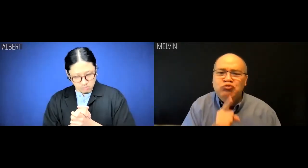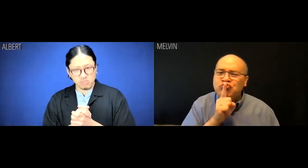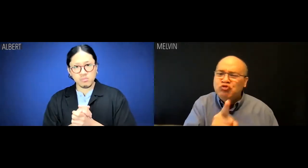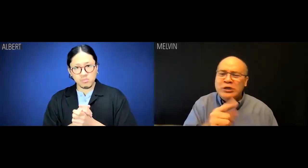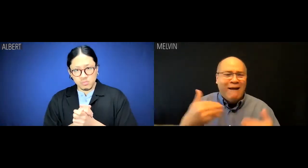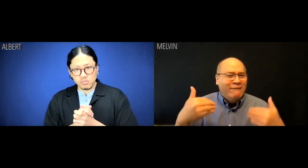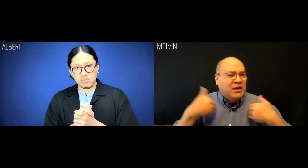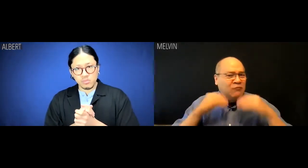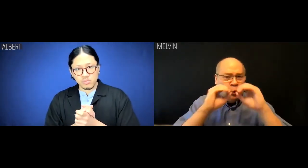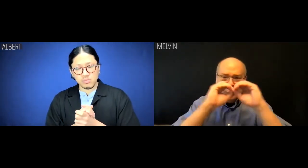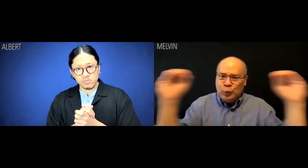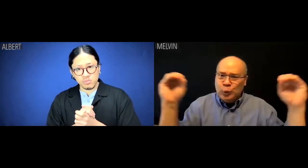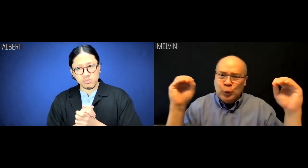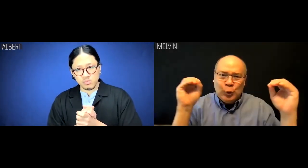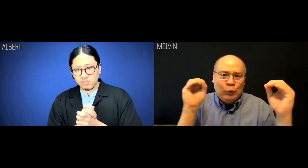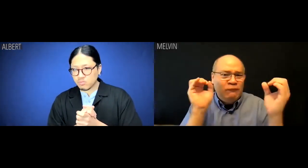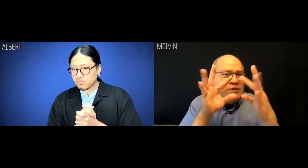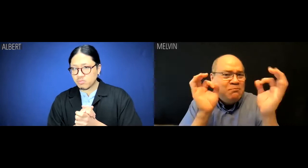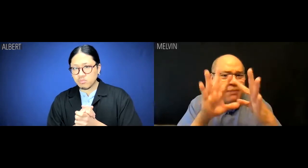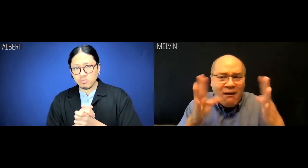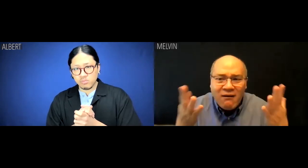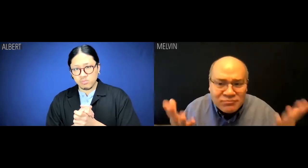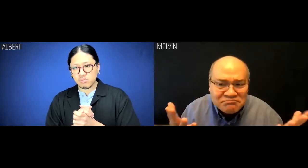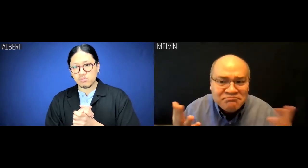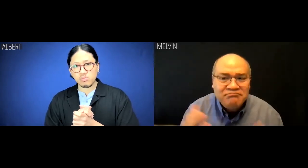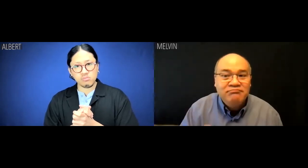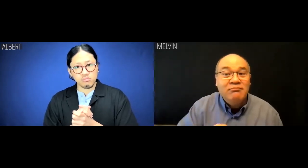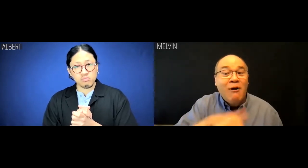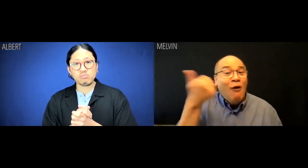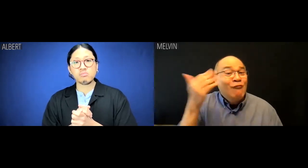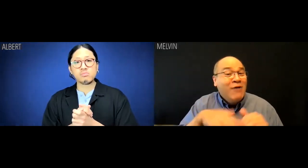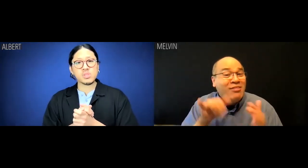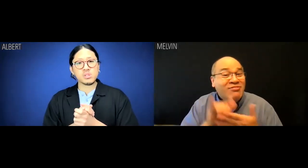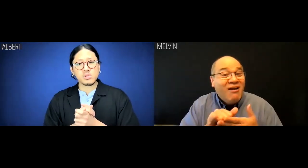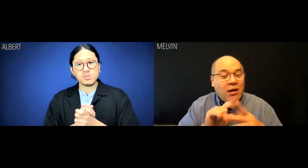Your output's ok, and I really don't have any feedback one way or the other.